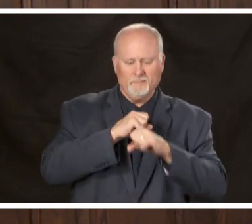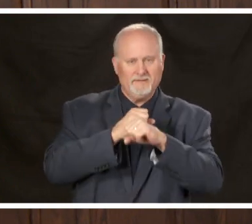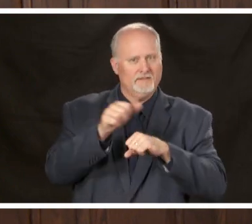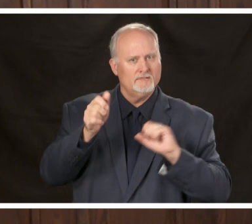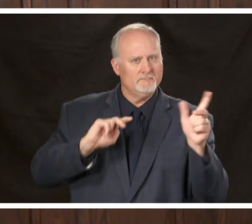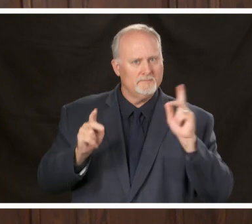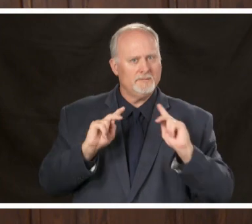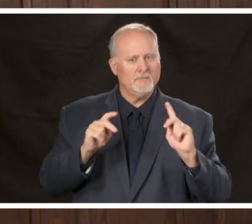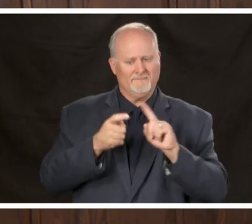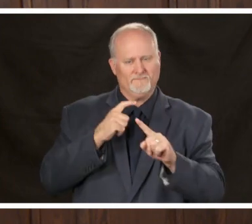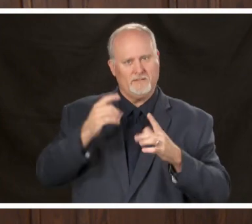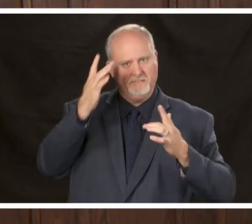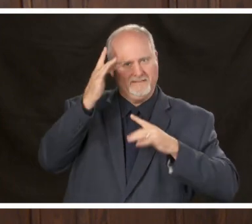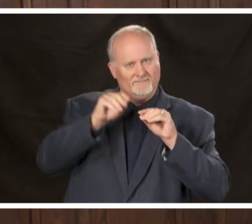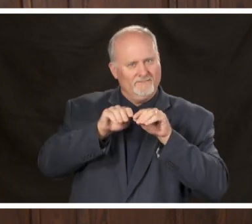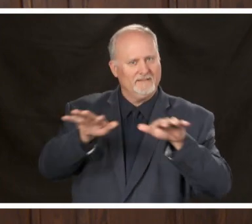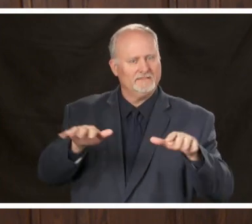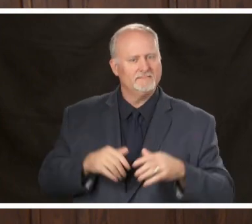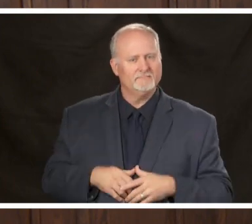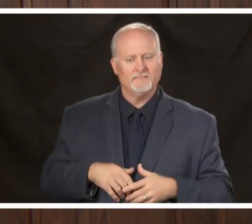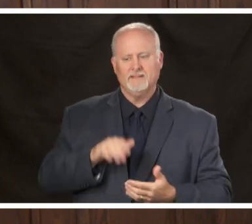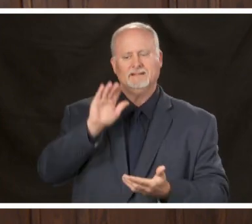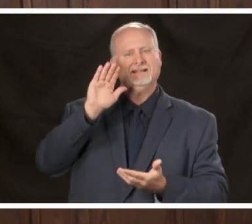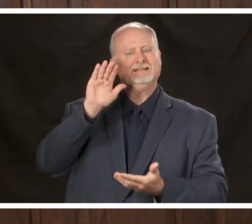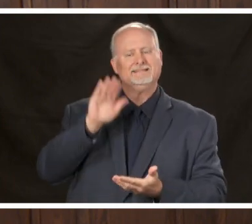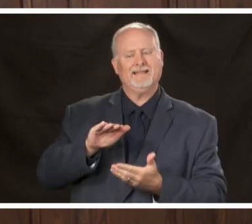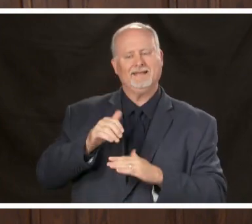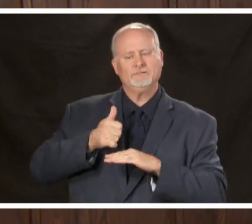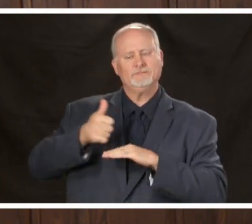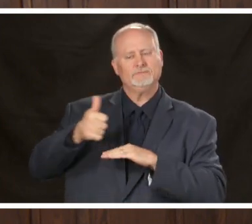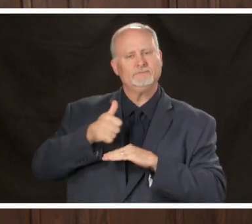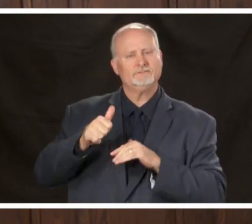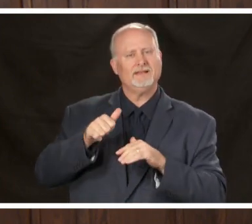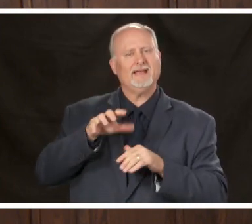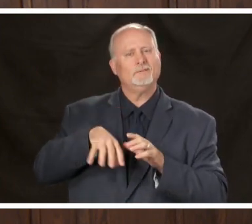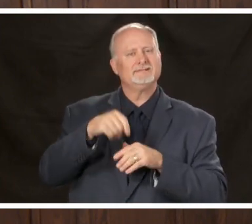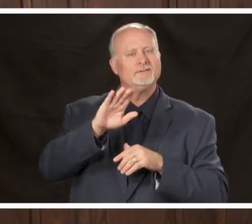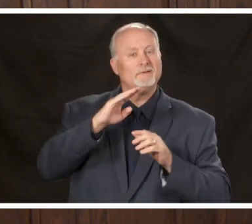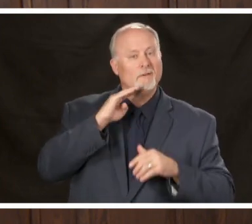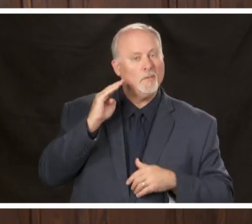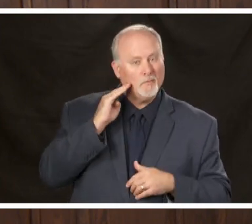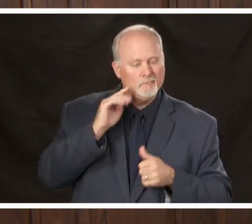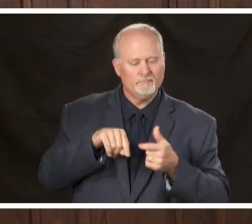infection minimas travel outside the home wear a face covering would around